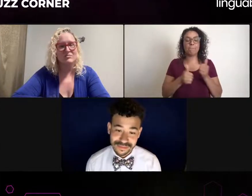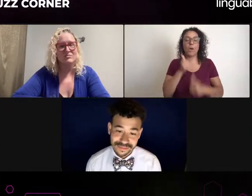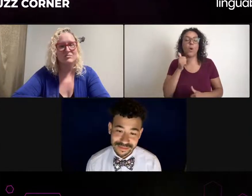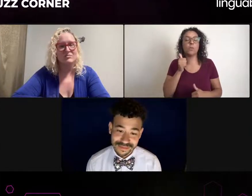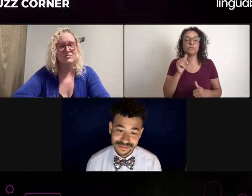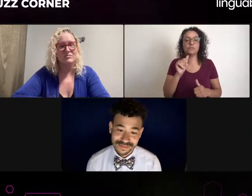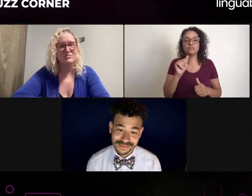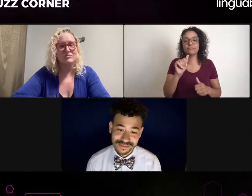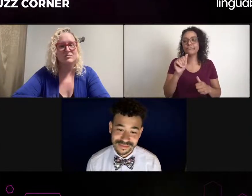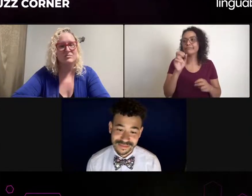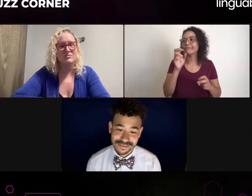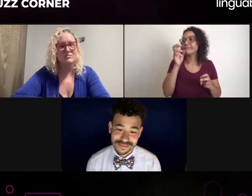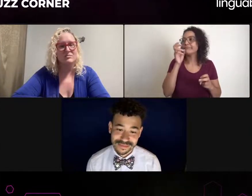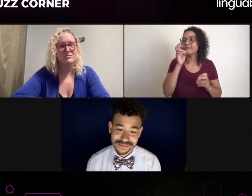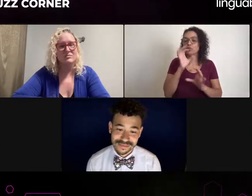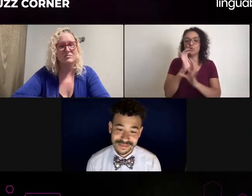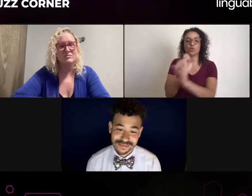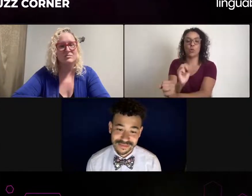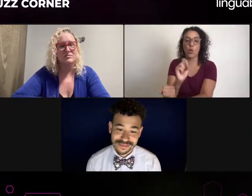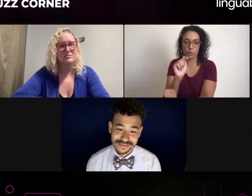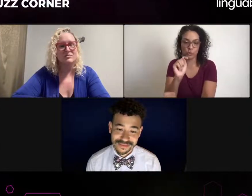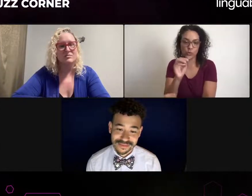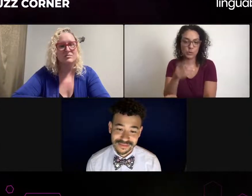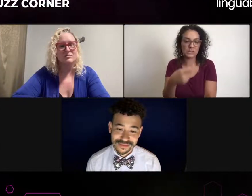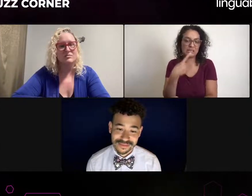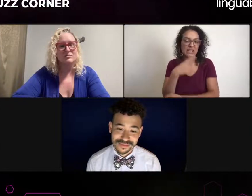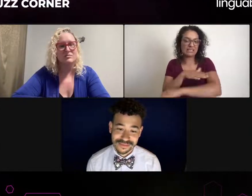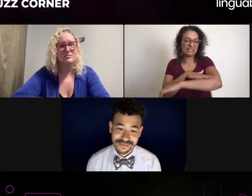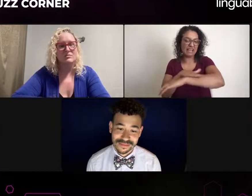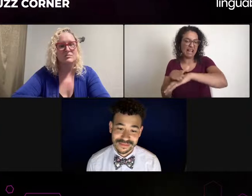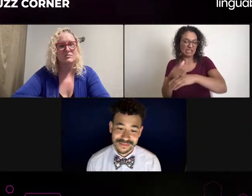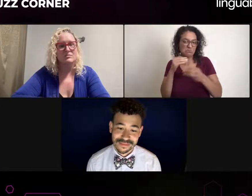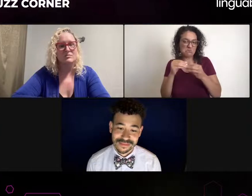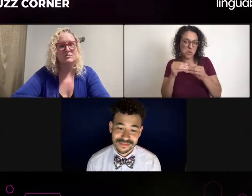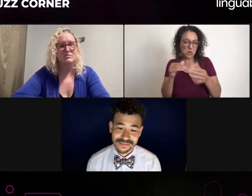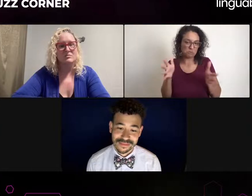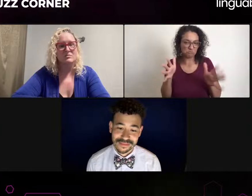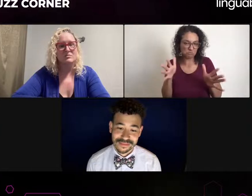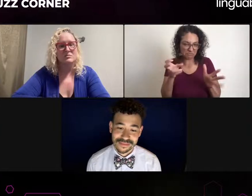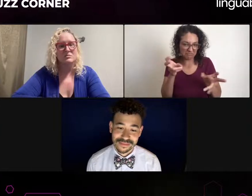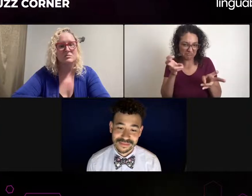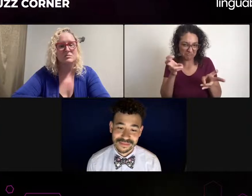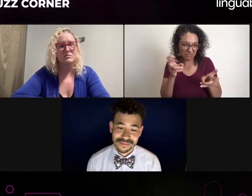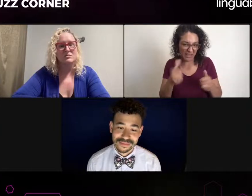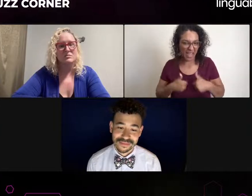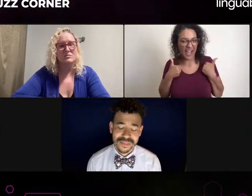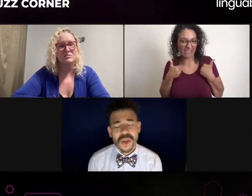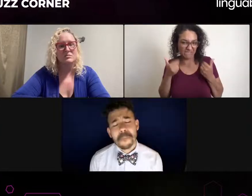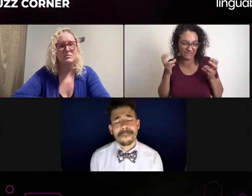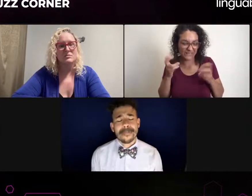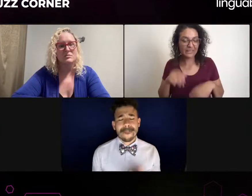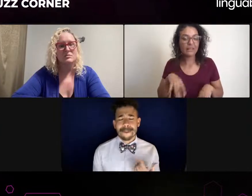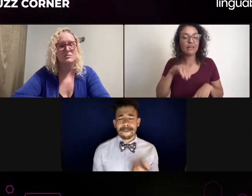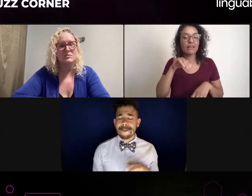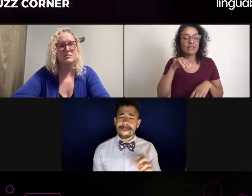Yes. We're very excited that you're here. Thank you so much for joining us tonight. We appreciate you coming and talking about deaf theater.